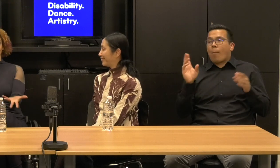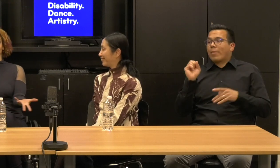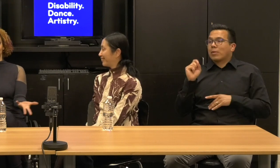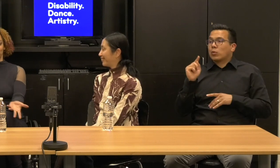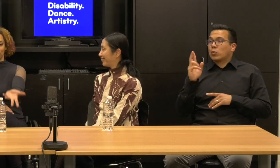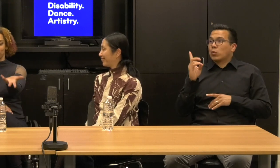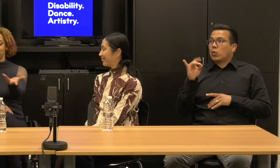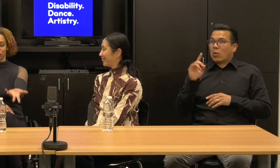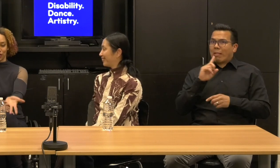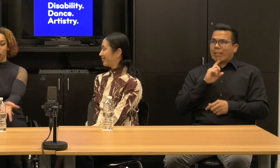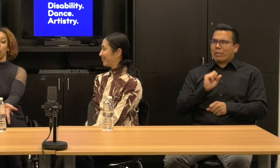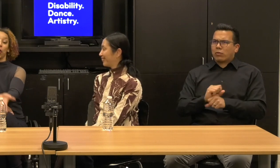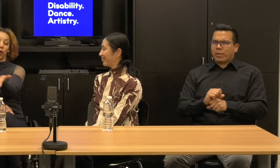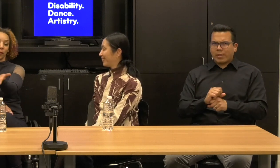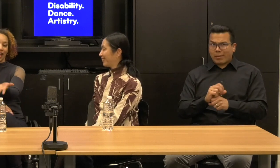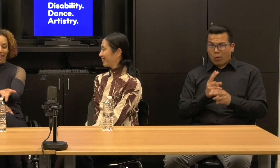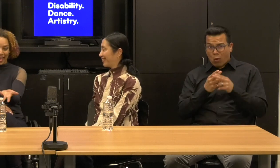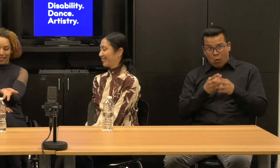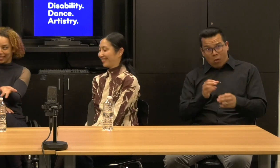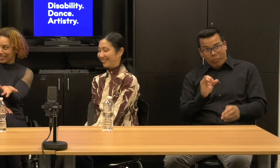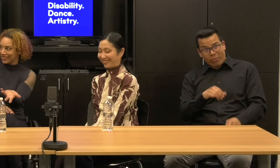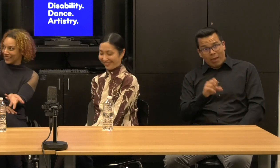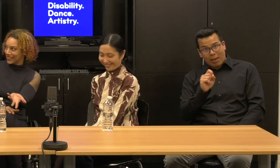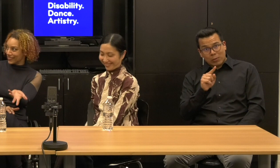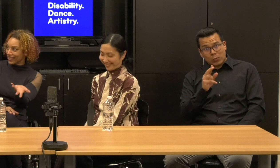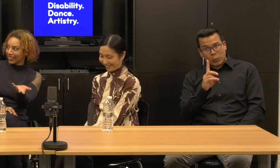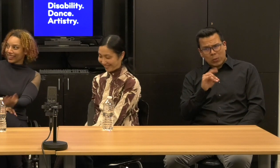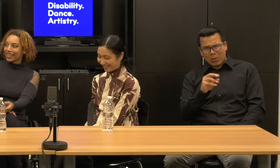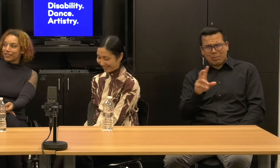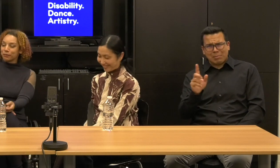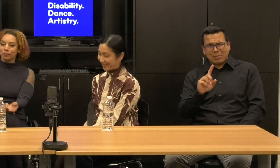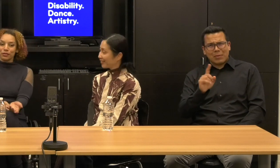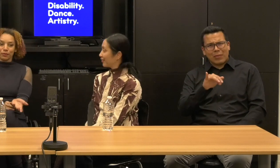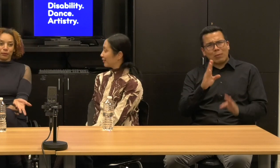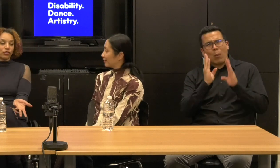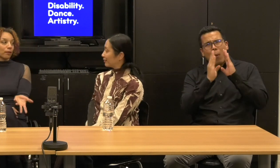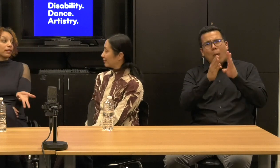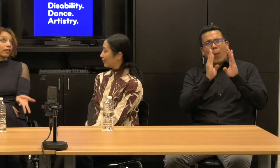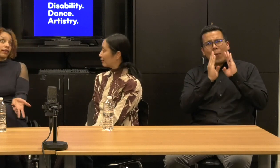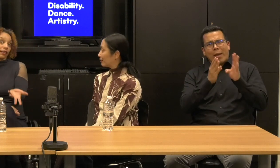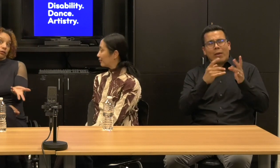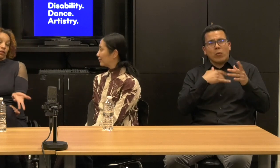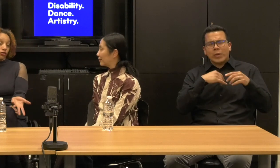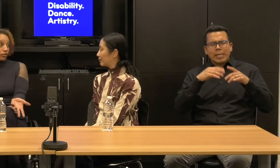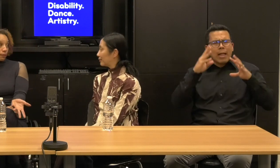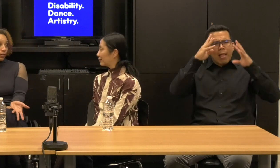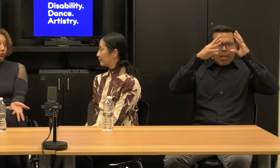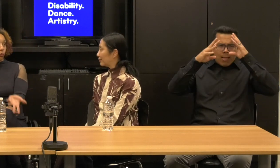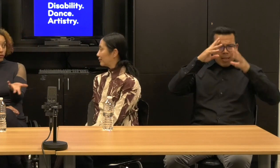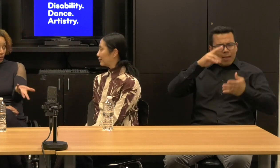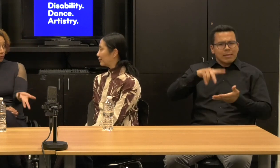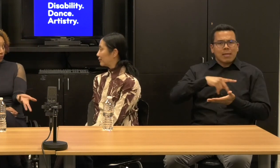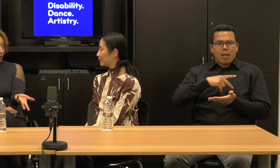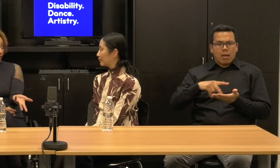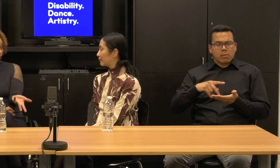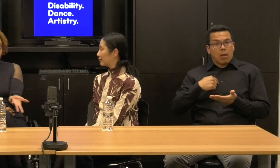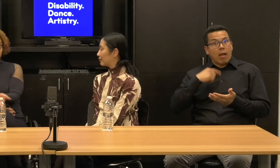There was no studio. We just the whole way, you know, which, which I mean I think that was really interesting because it was an open process.